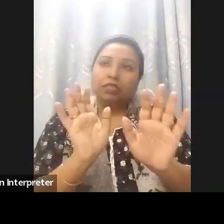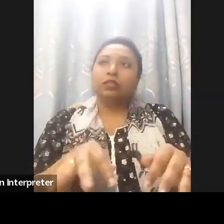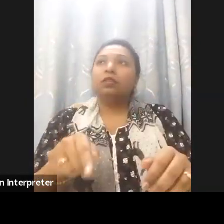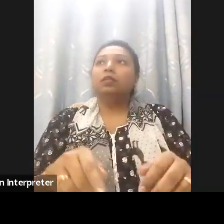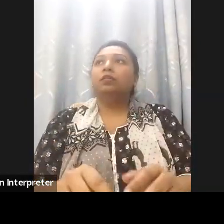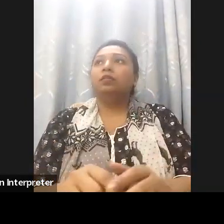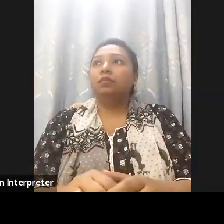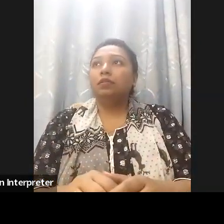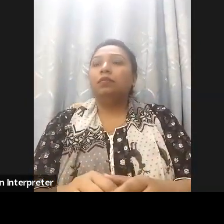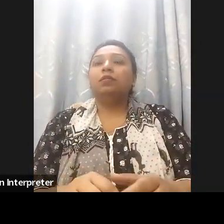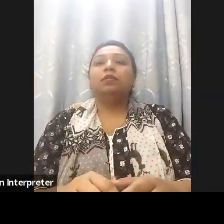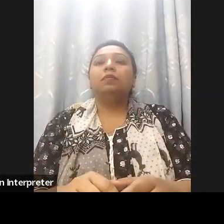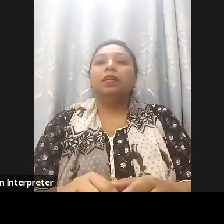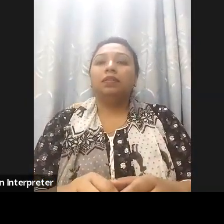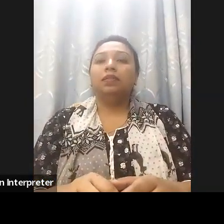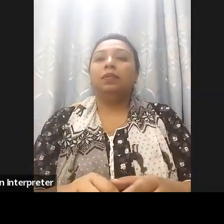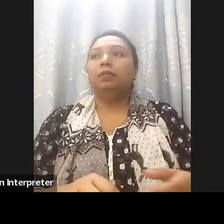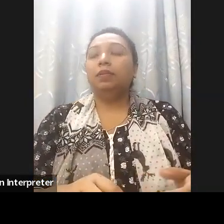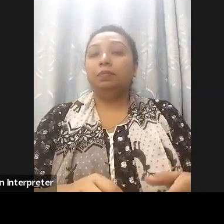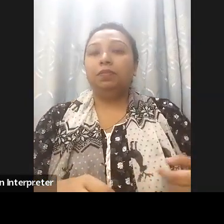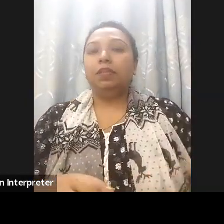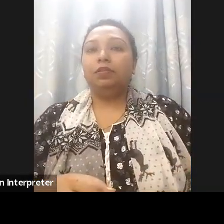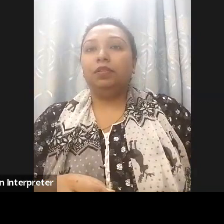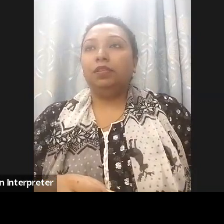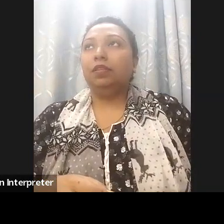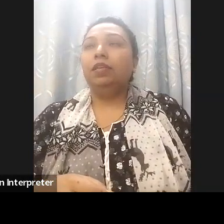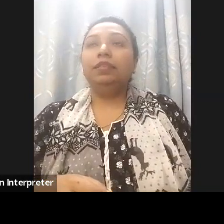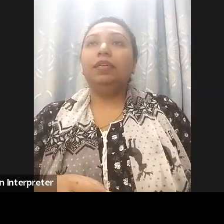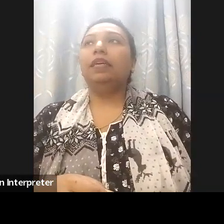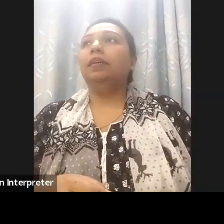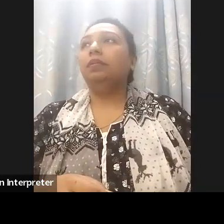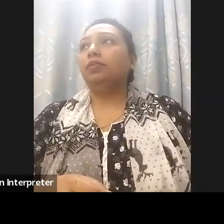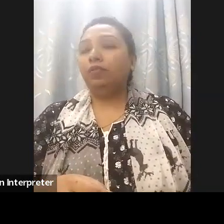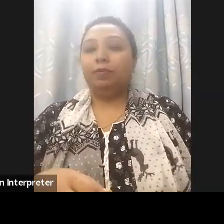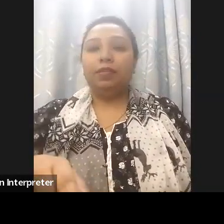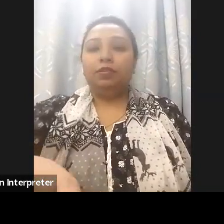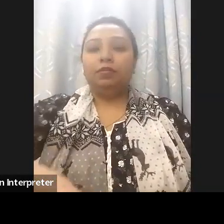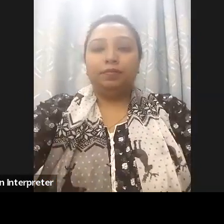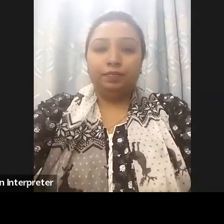its flagship initiative event every year the M-Enabling Summit that is held every